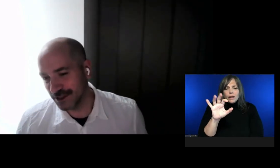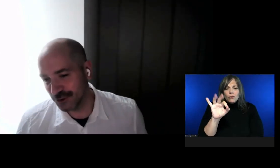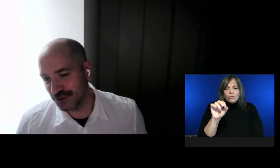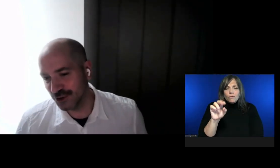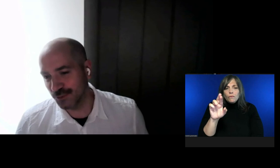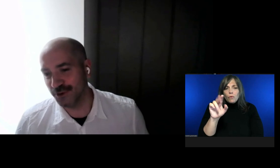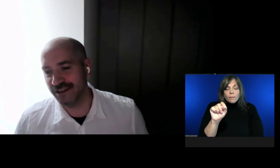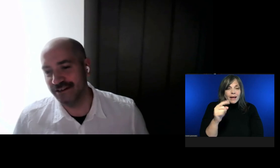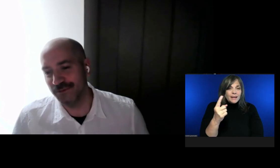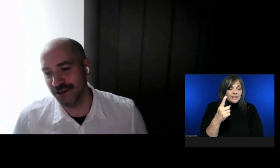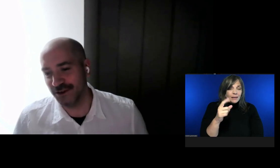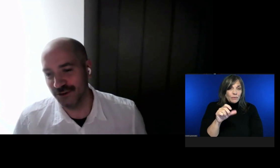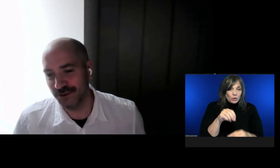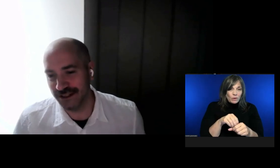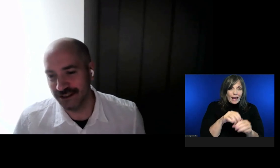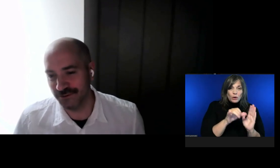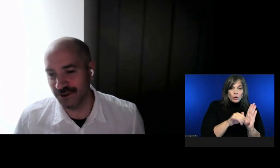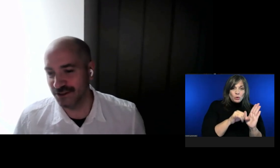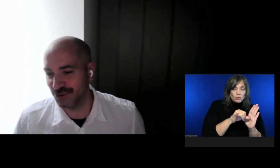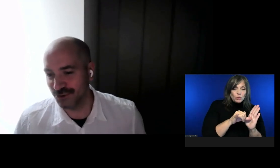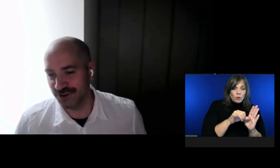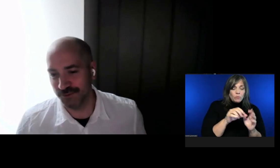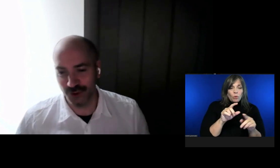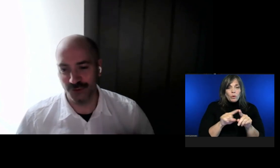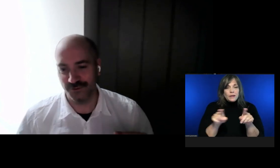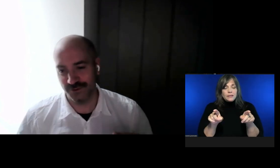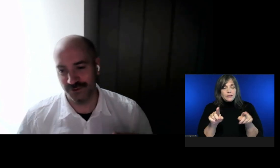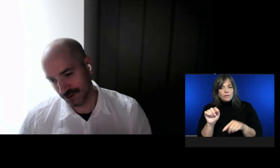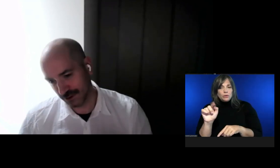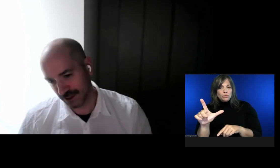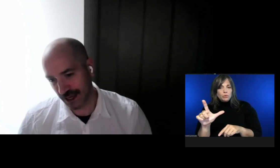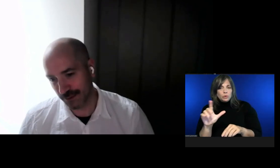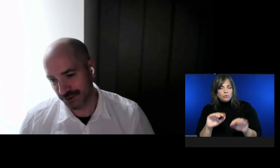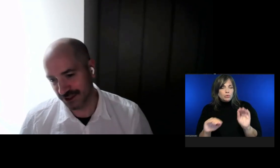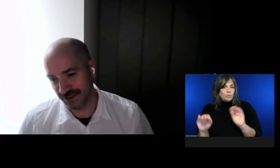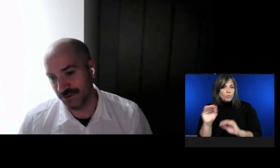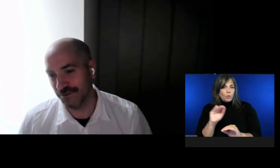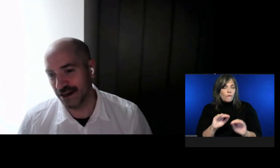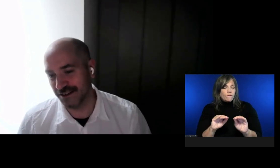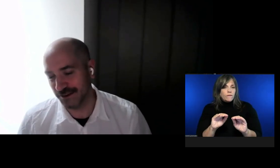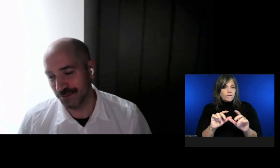Or is that something you do in a different tool, to move the captions?